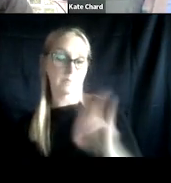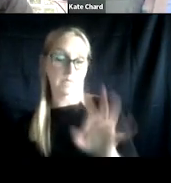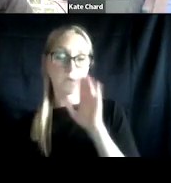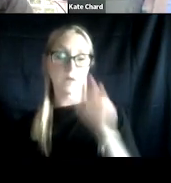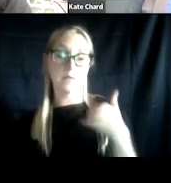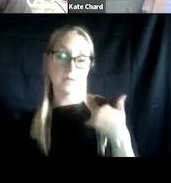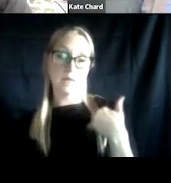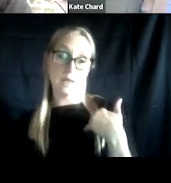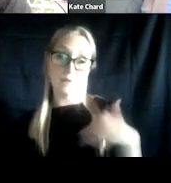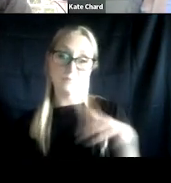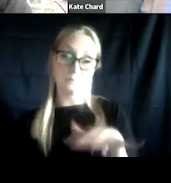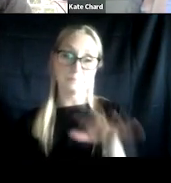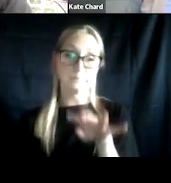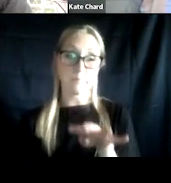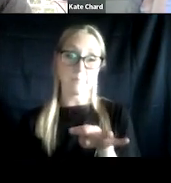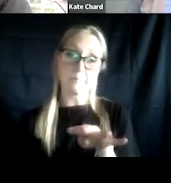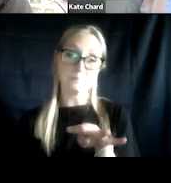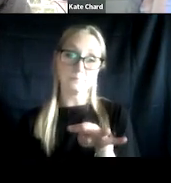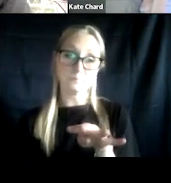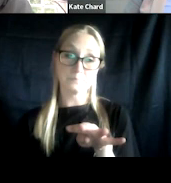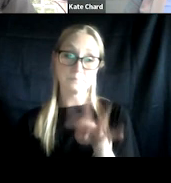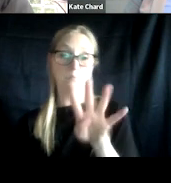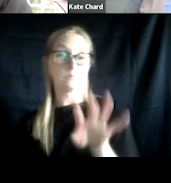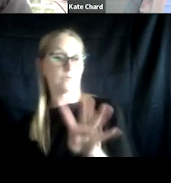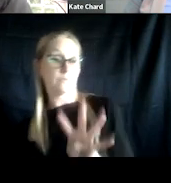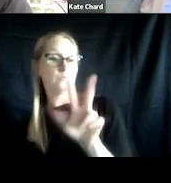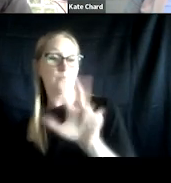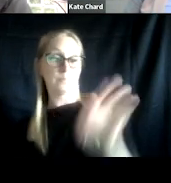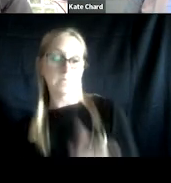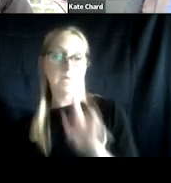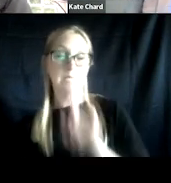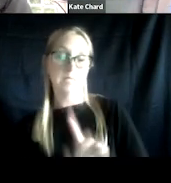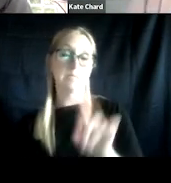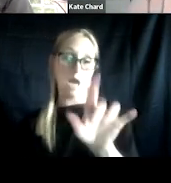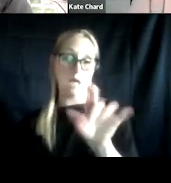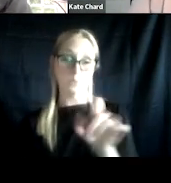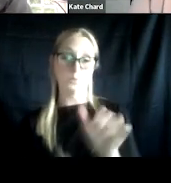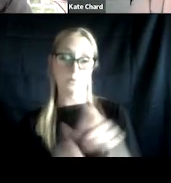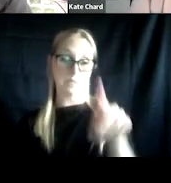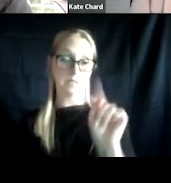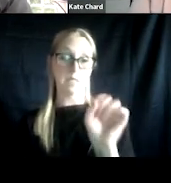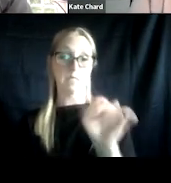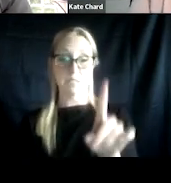28% are diagnosed with PTSD. And that is second only to diagnoses of depression.